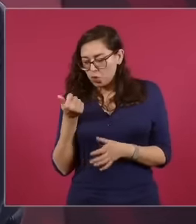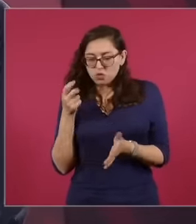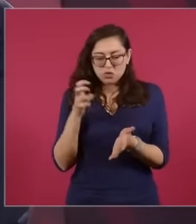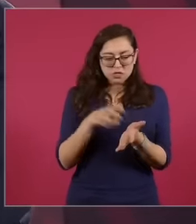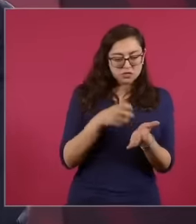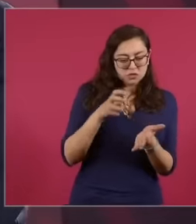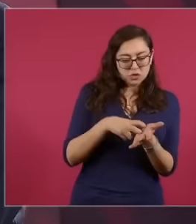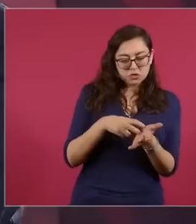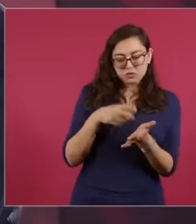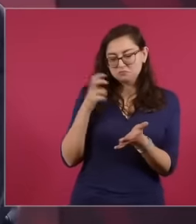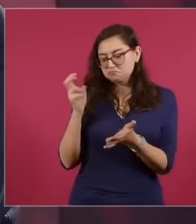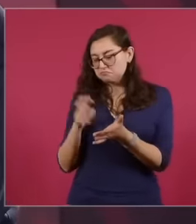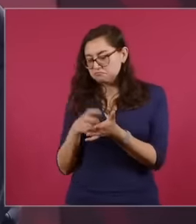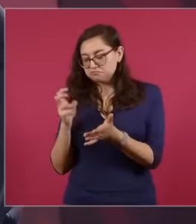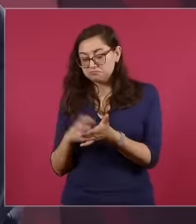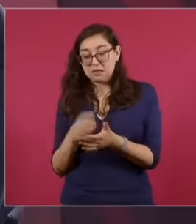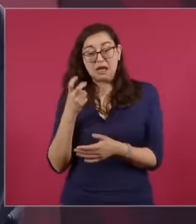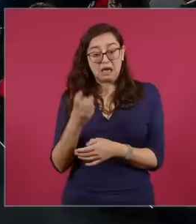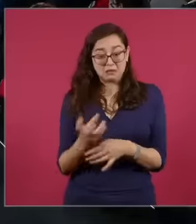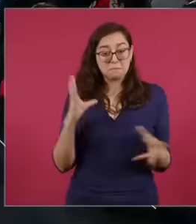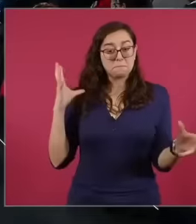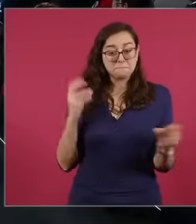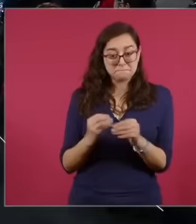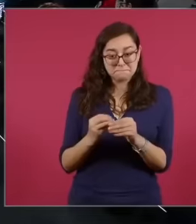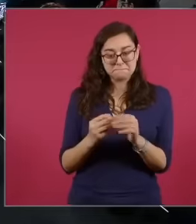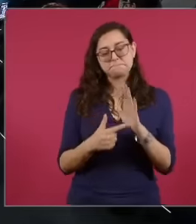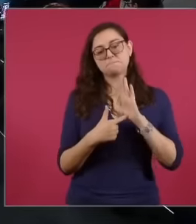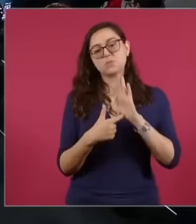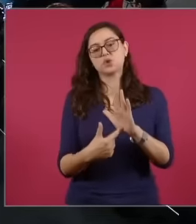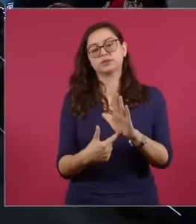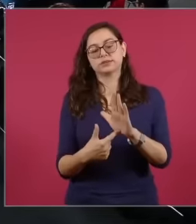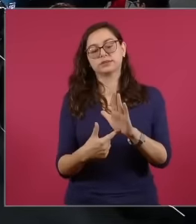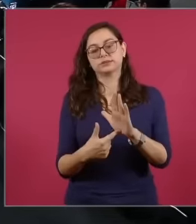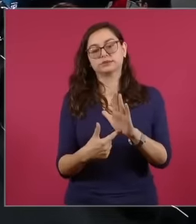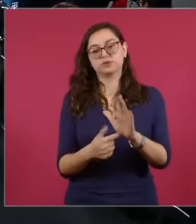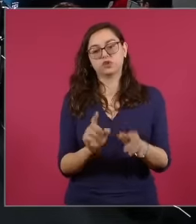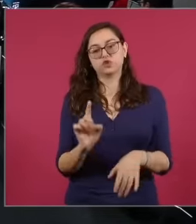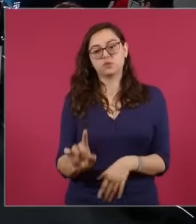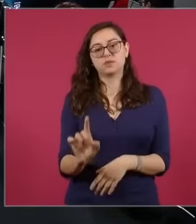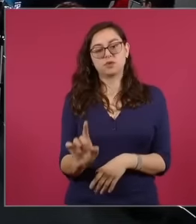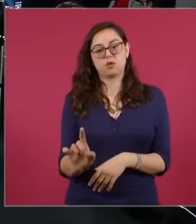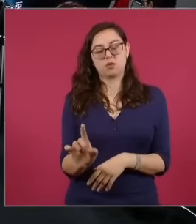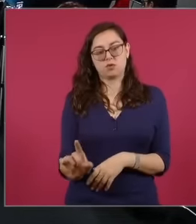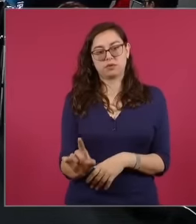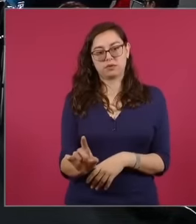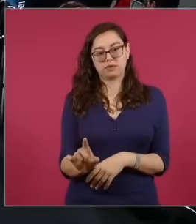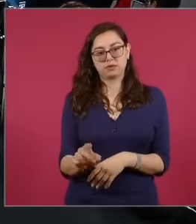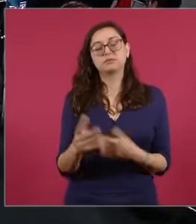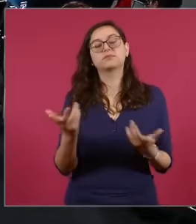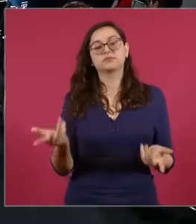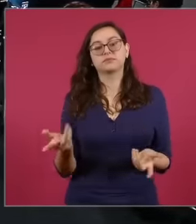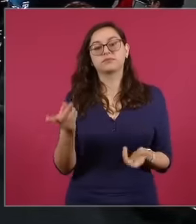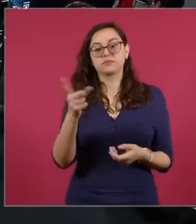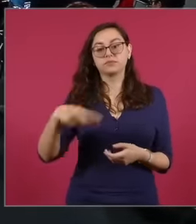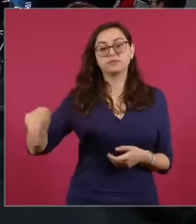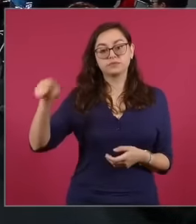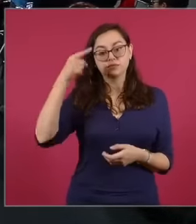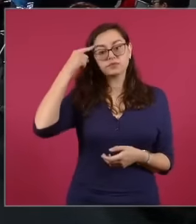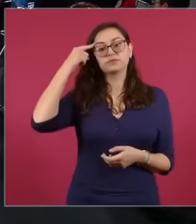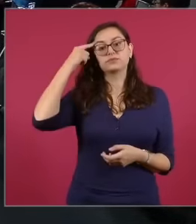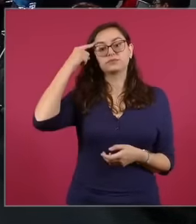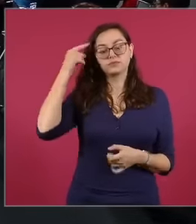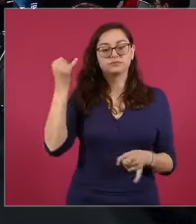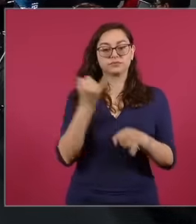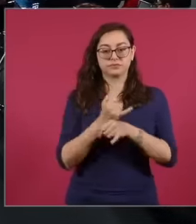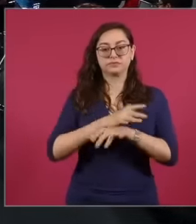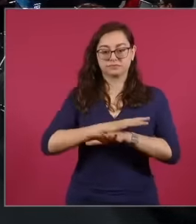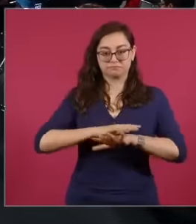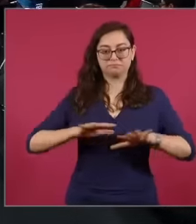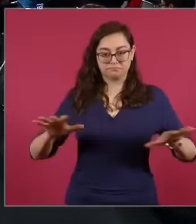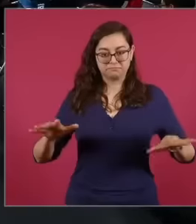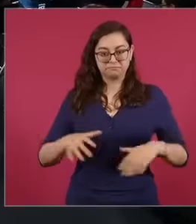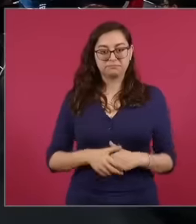but I'm going to speak. of all this so that we have information but we are doing